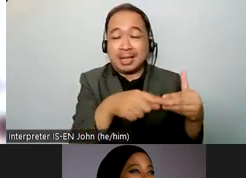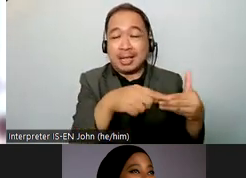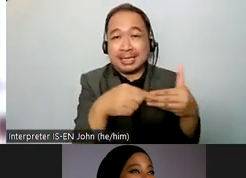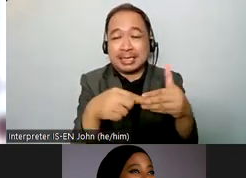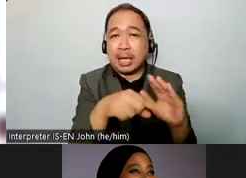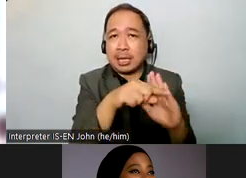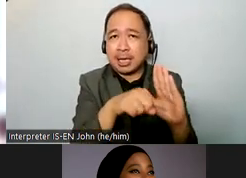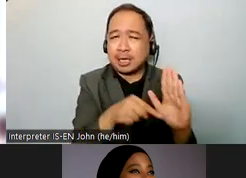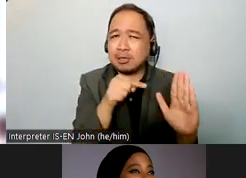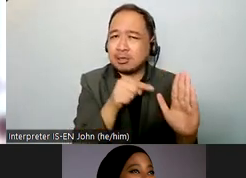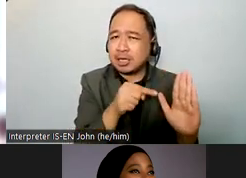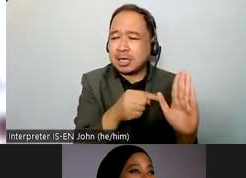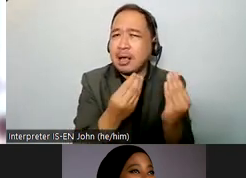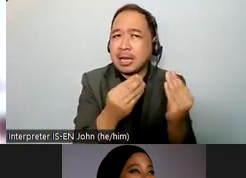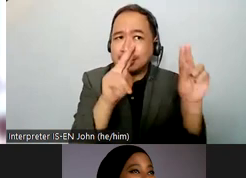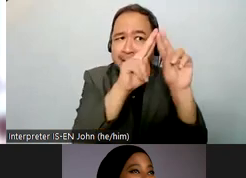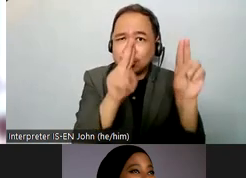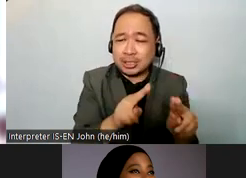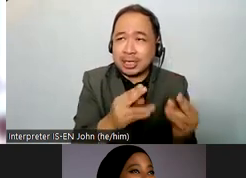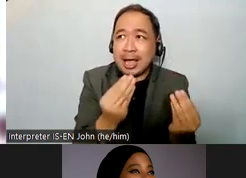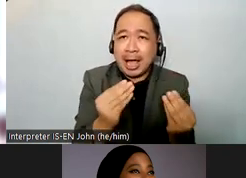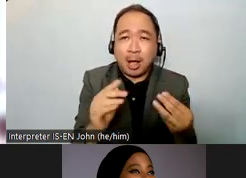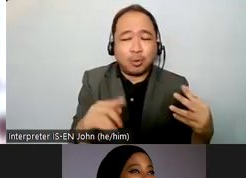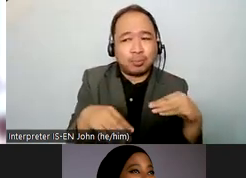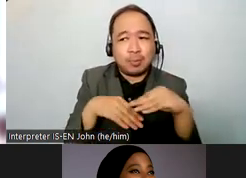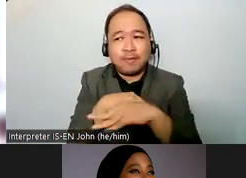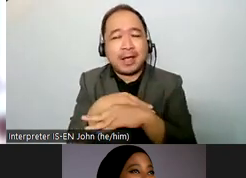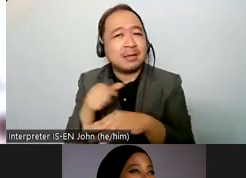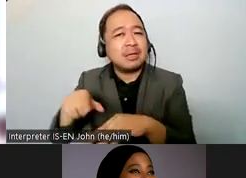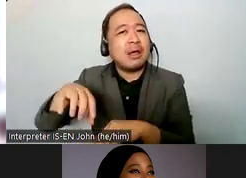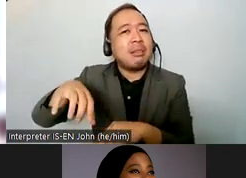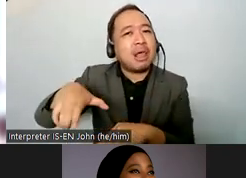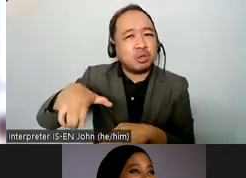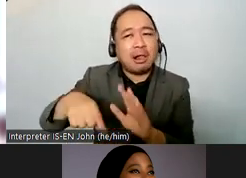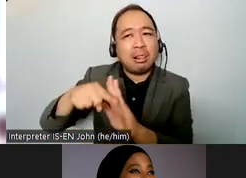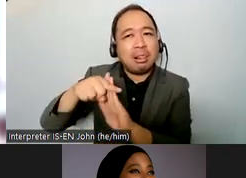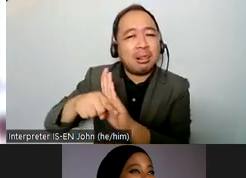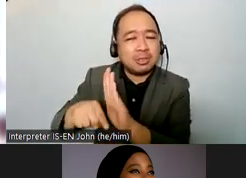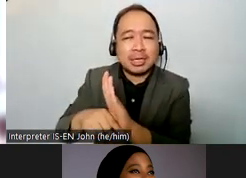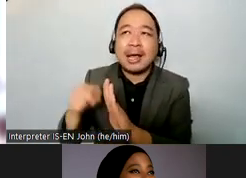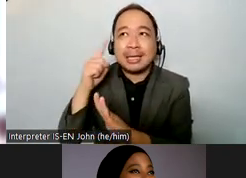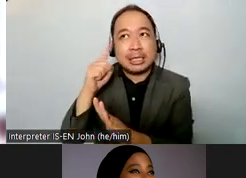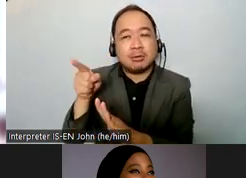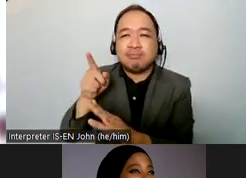local national government then it is hard for us to use the document to to push to pressure our gun